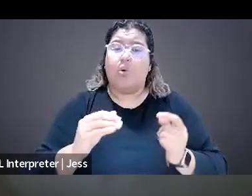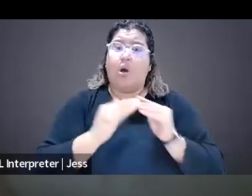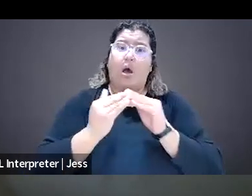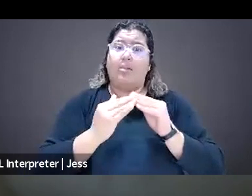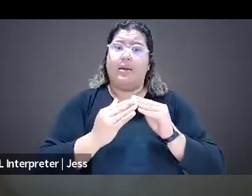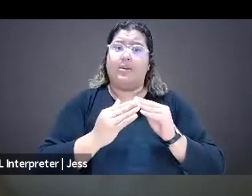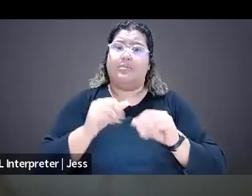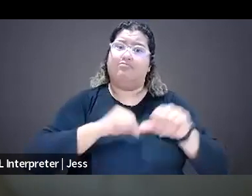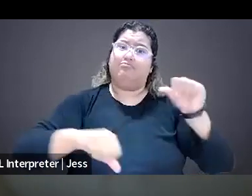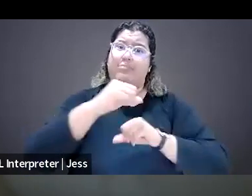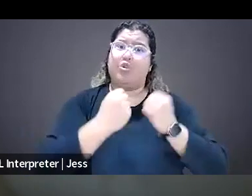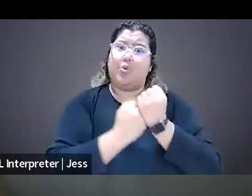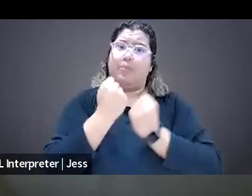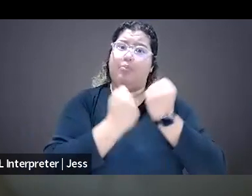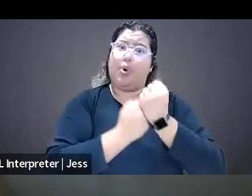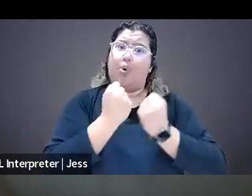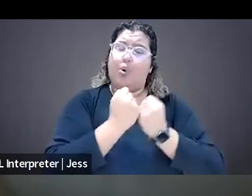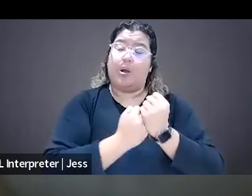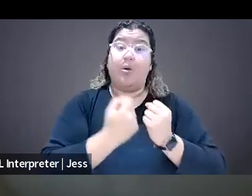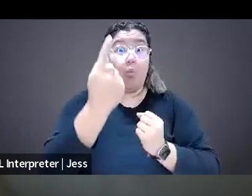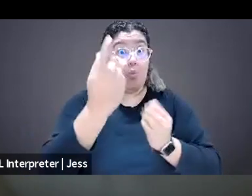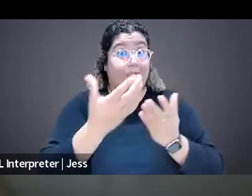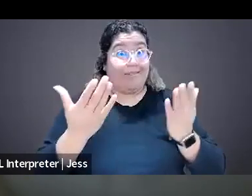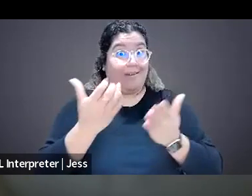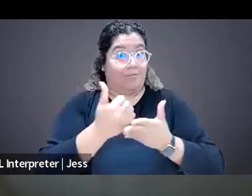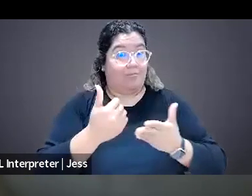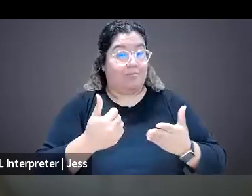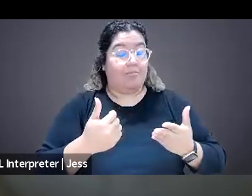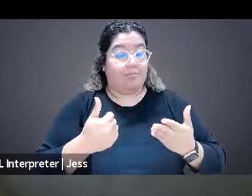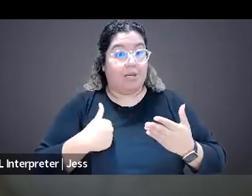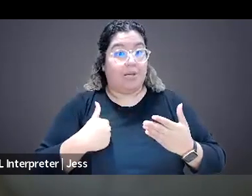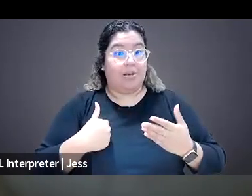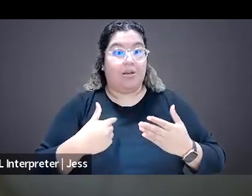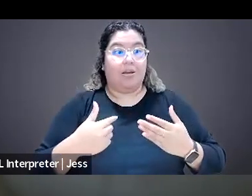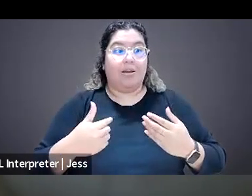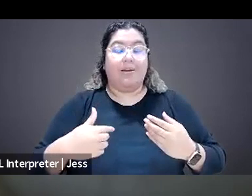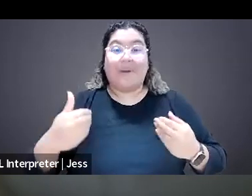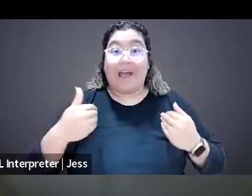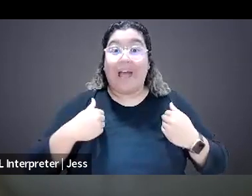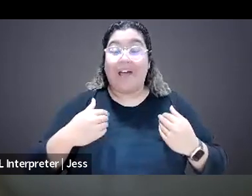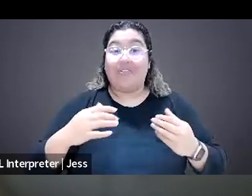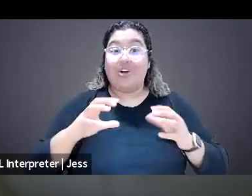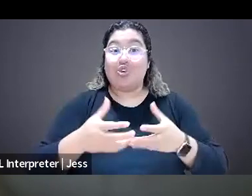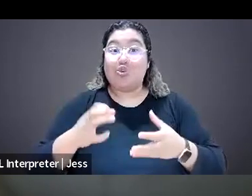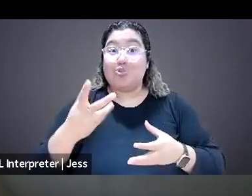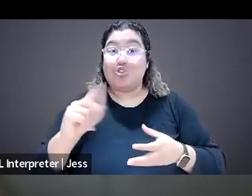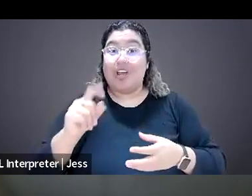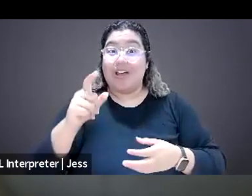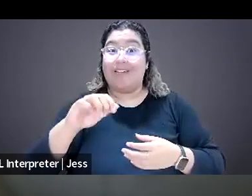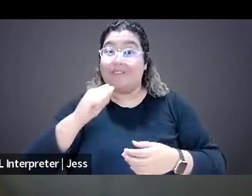like one thing that has been so helpful is, you know, I'm in a group chat with a lot of other female journalists who have encountered this type of stuff.